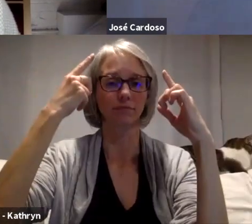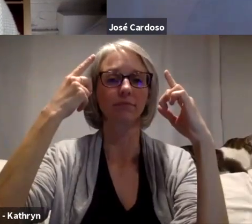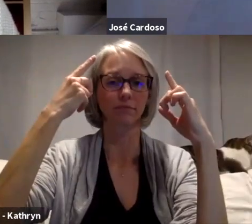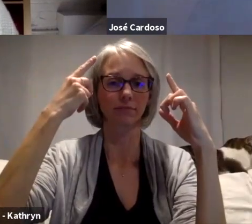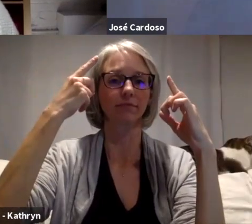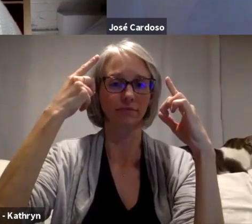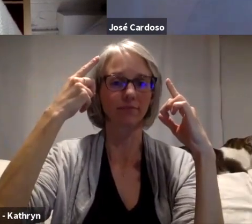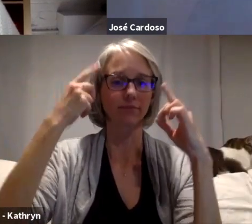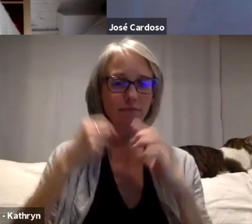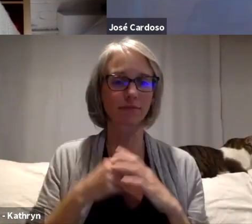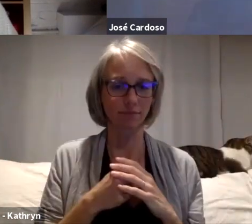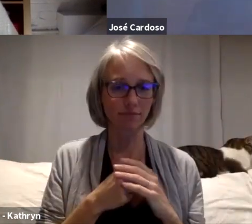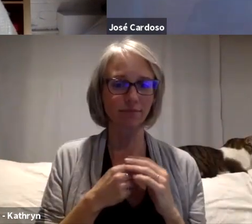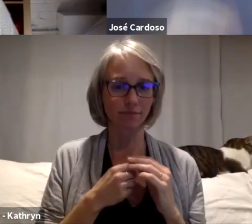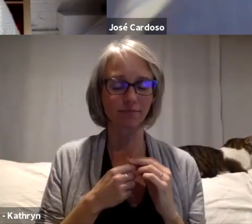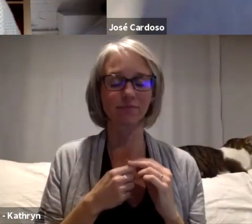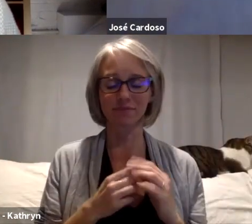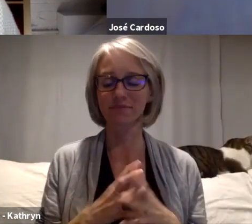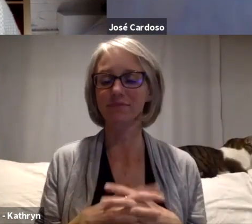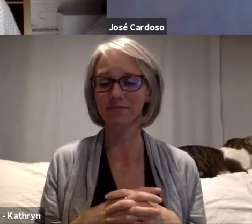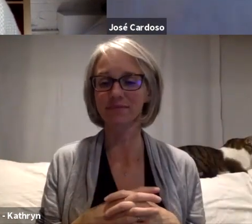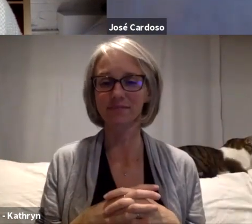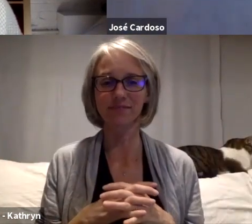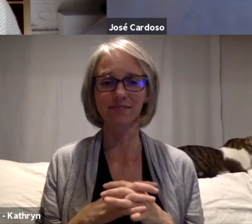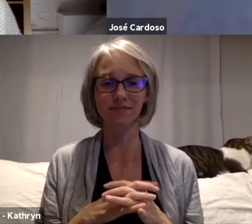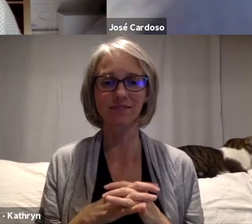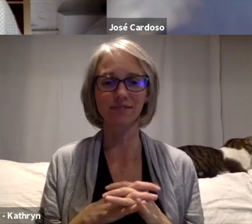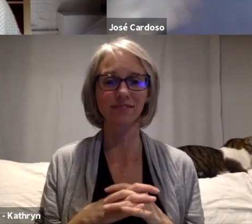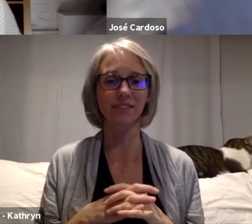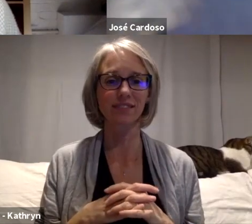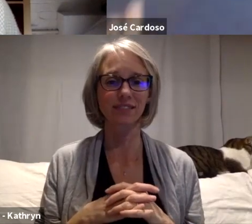my idea to be there and what happened.